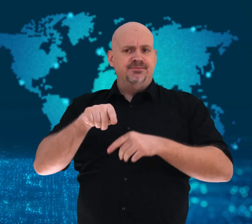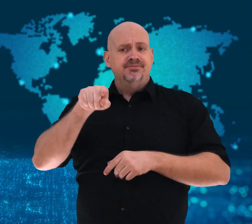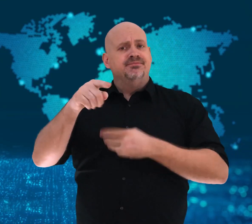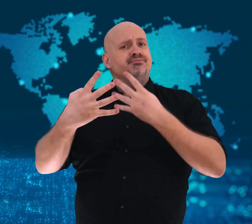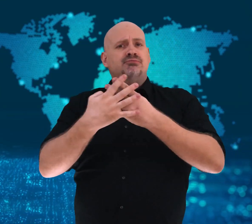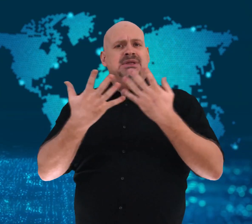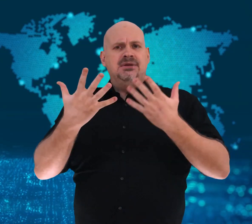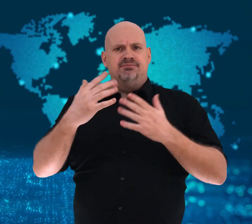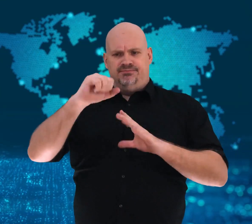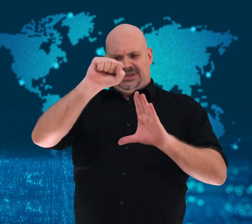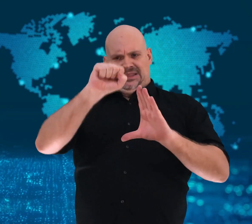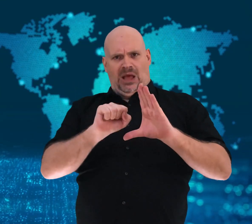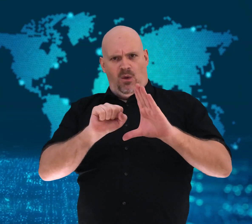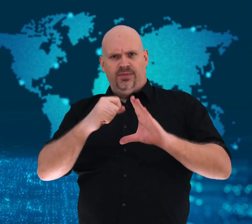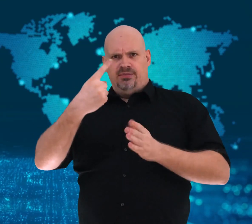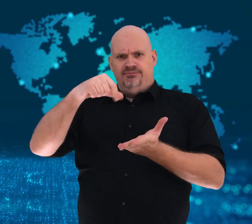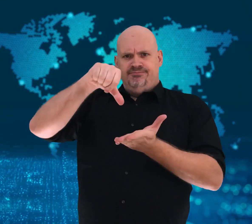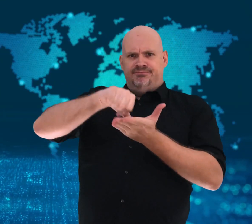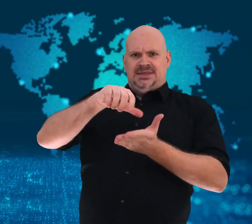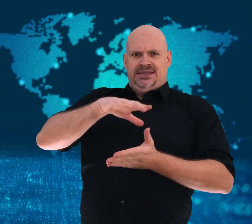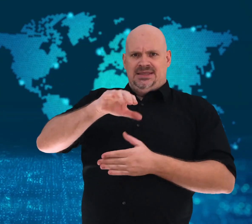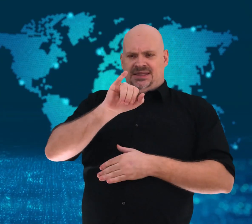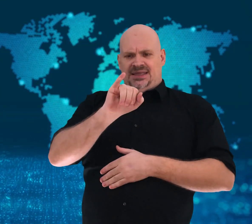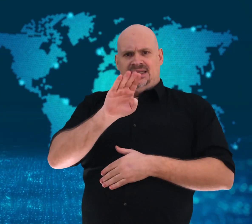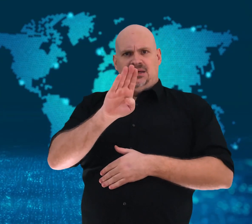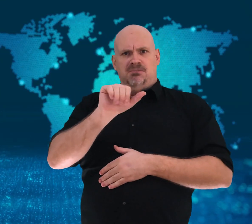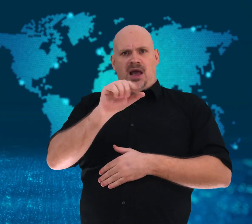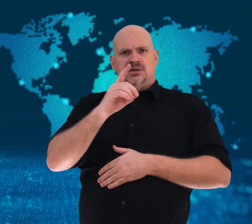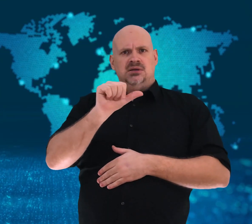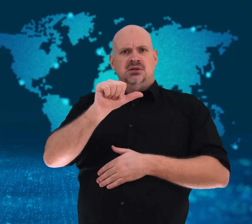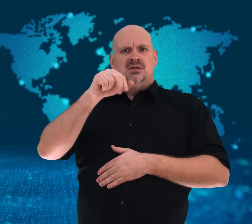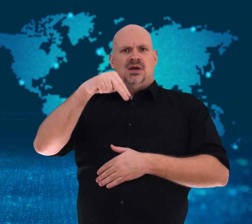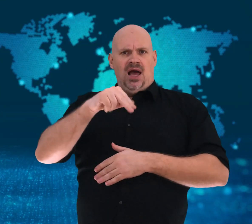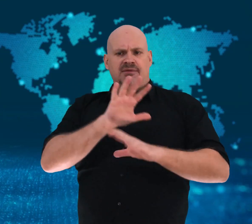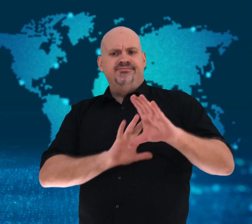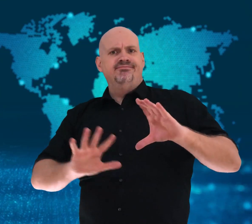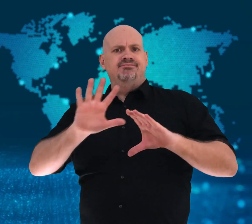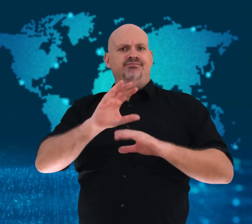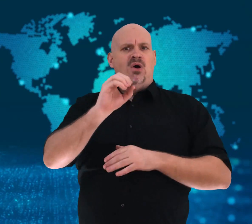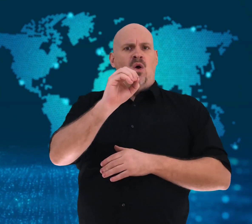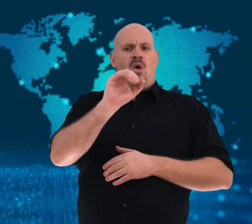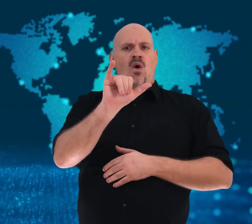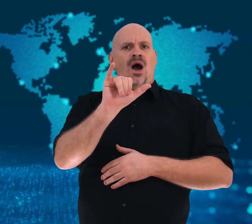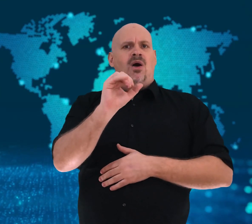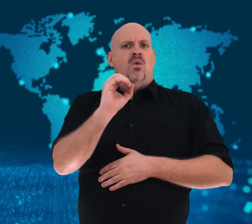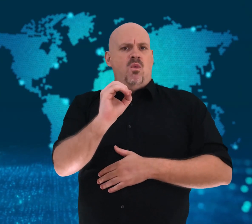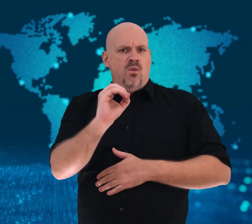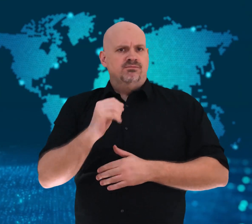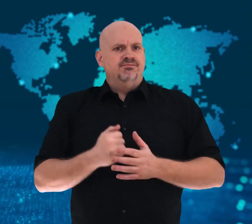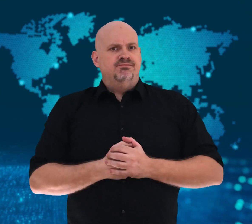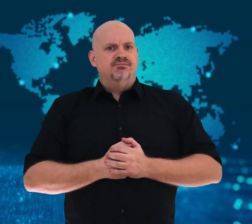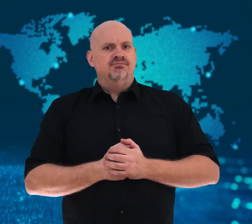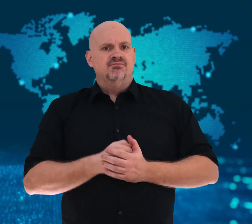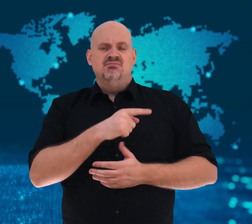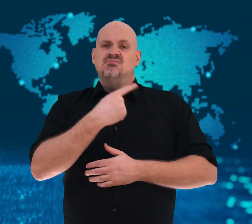Agodi Custodial Center in the southern city of